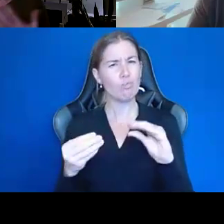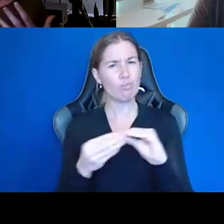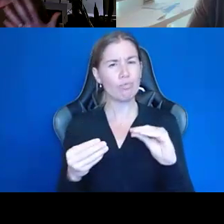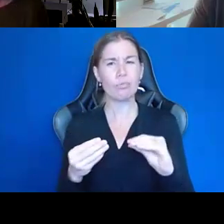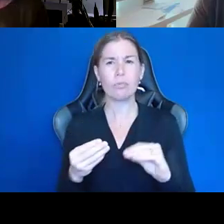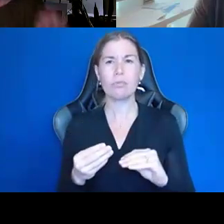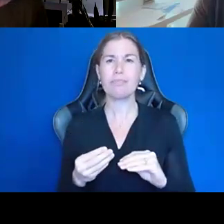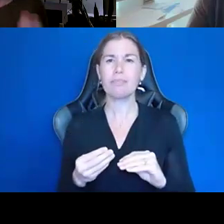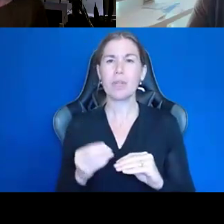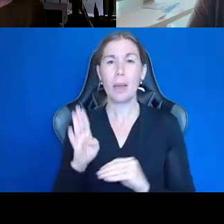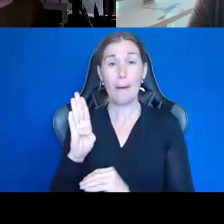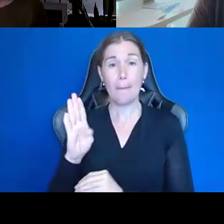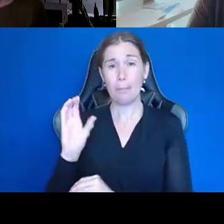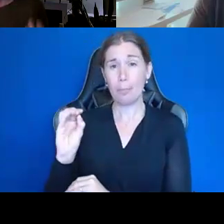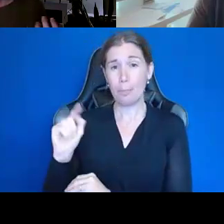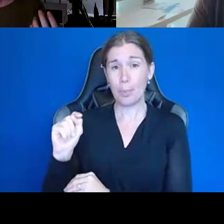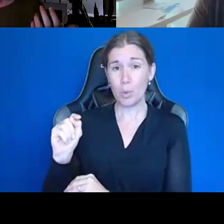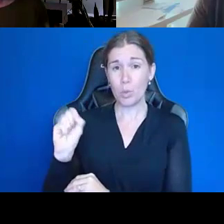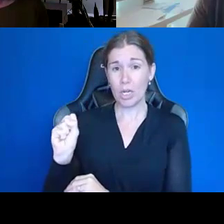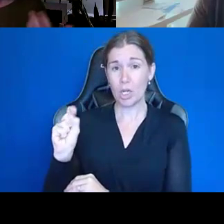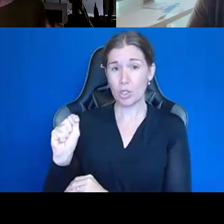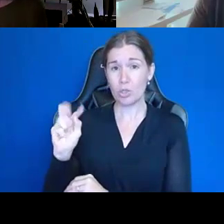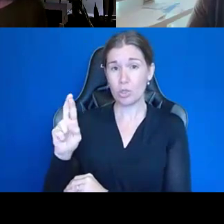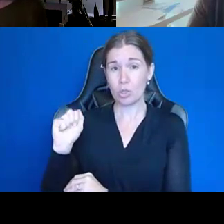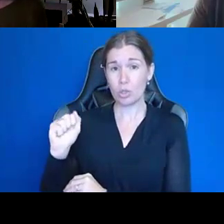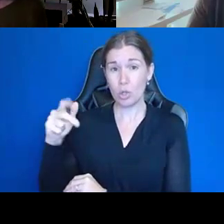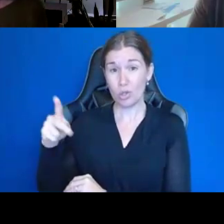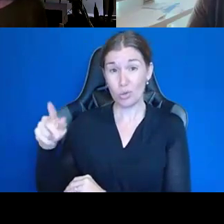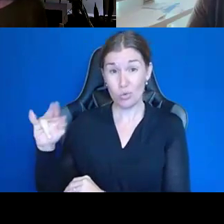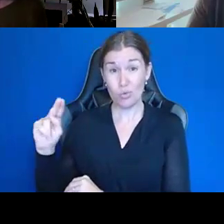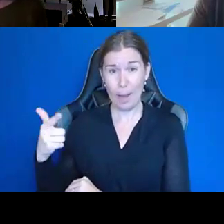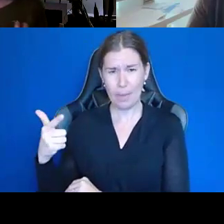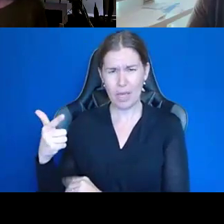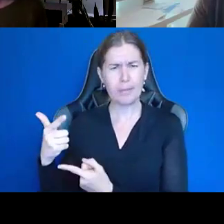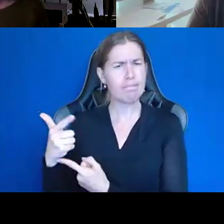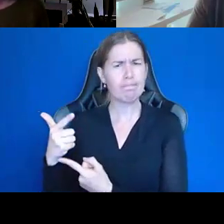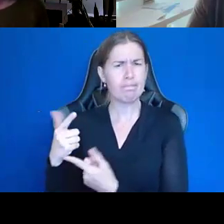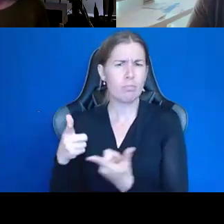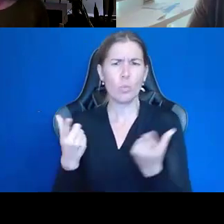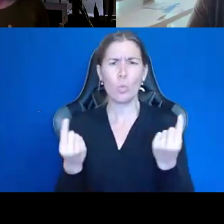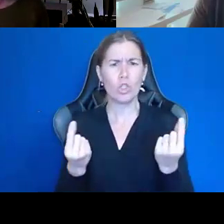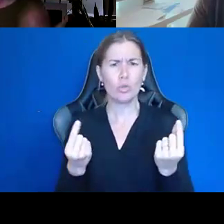around bootstrapping, sort of your experience and your process for getting started, assuming